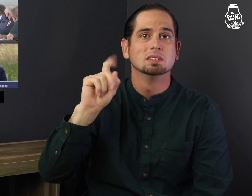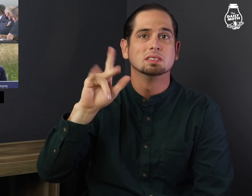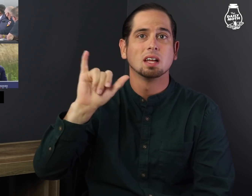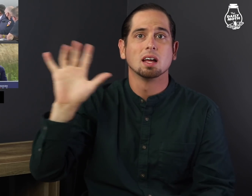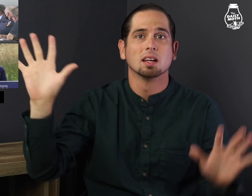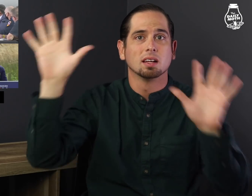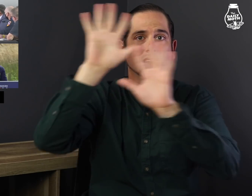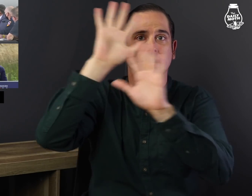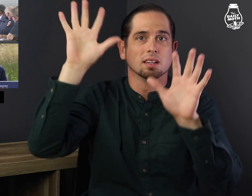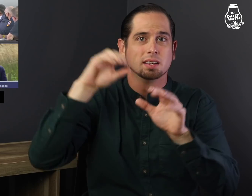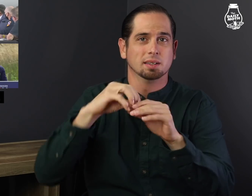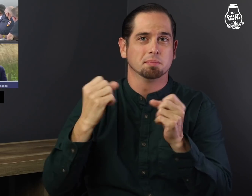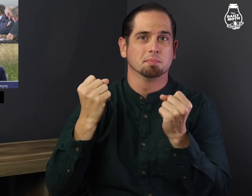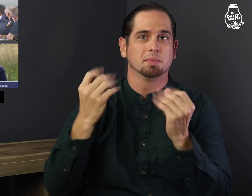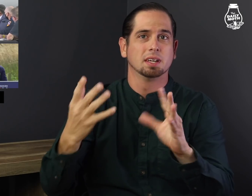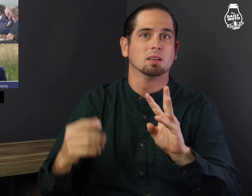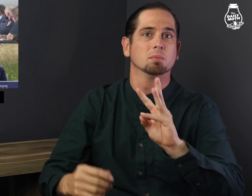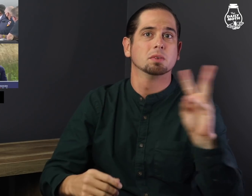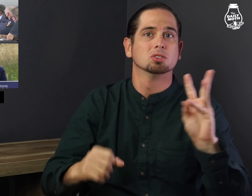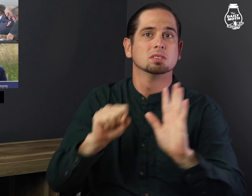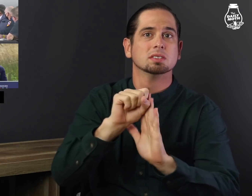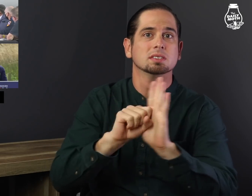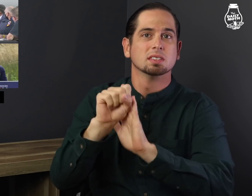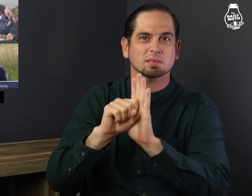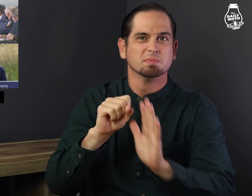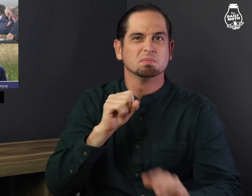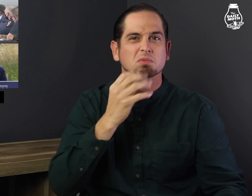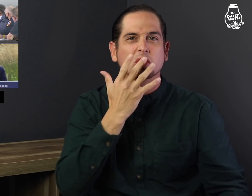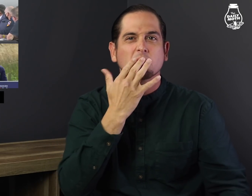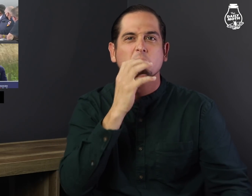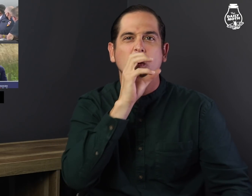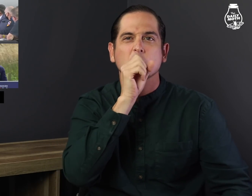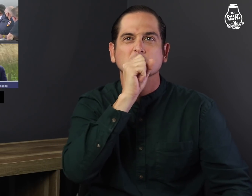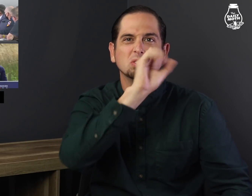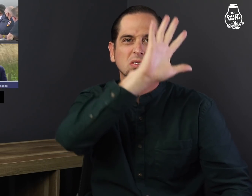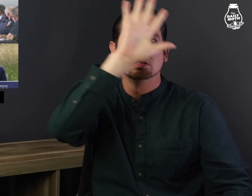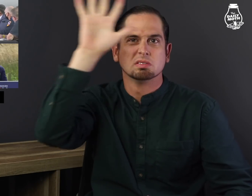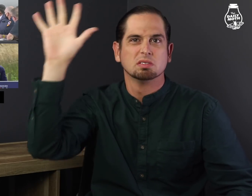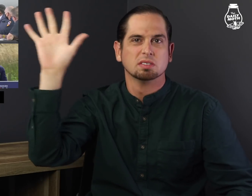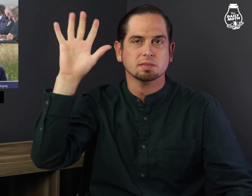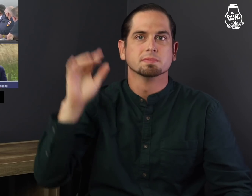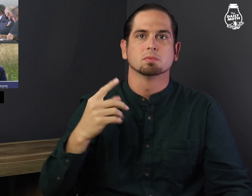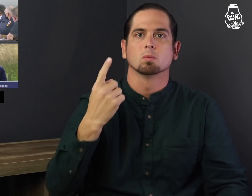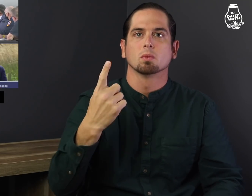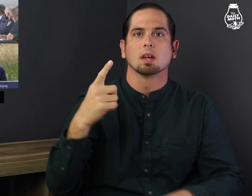The sky in many western states are orange.